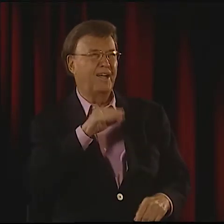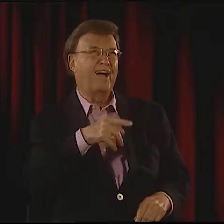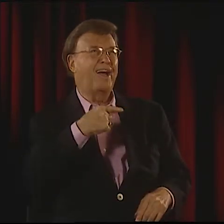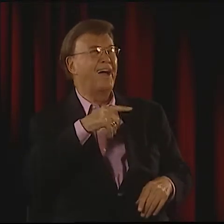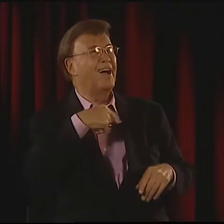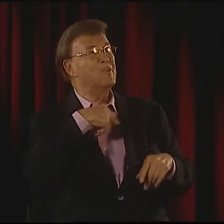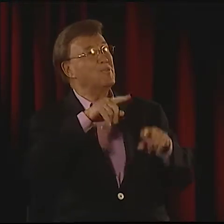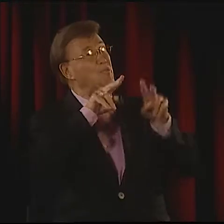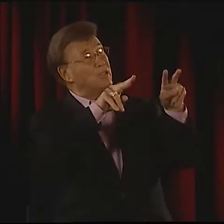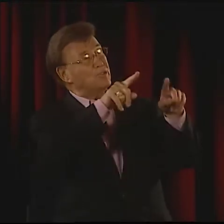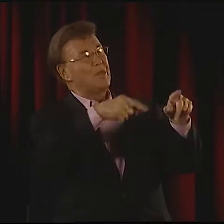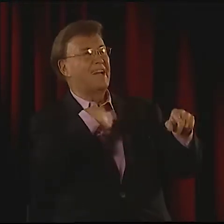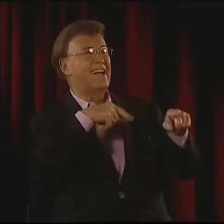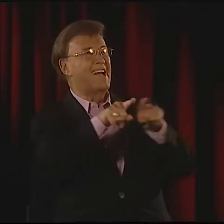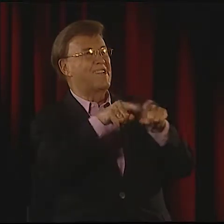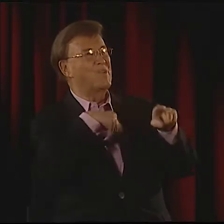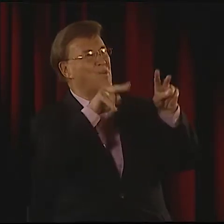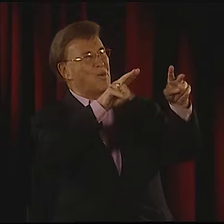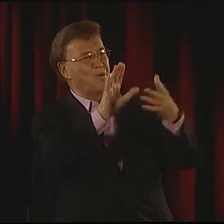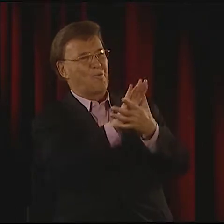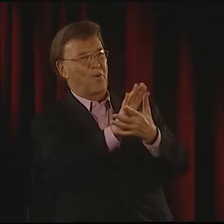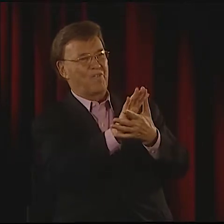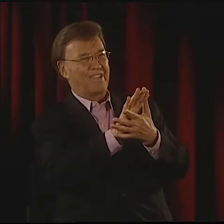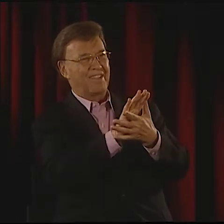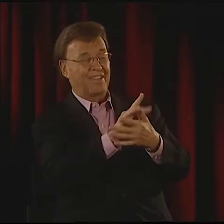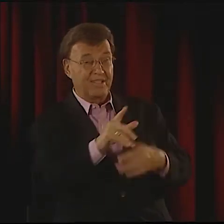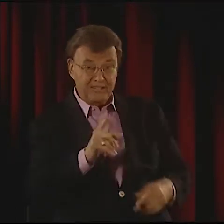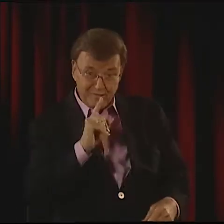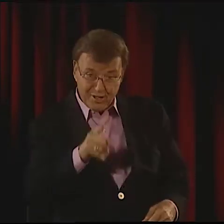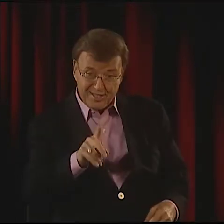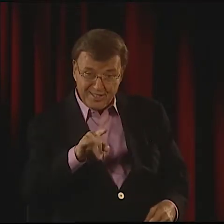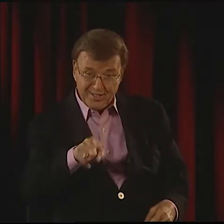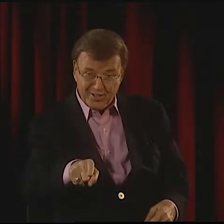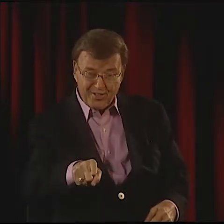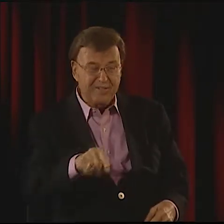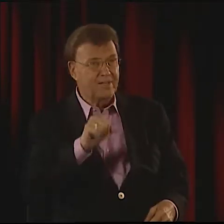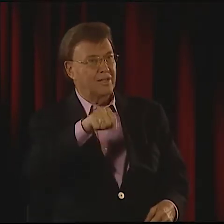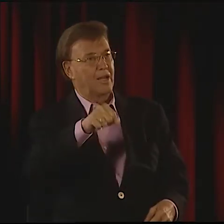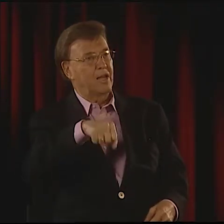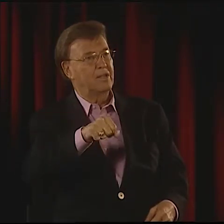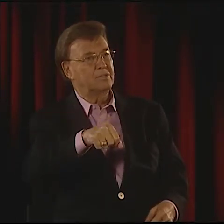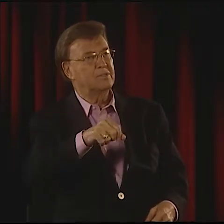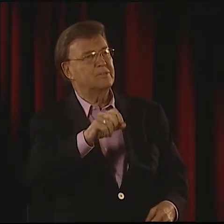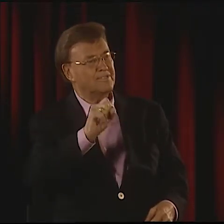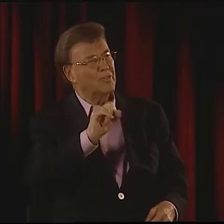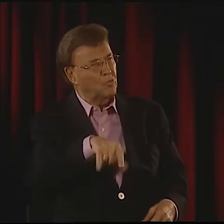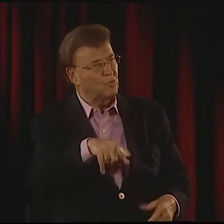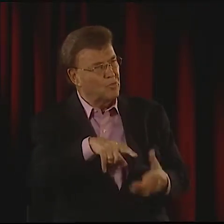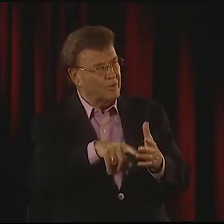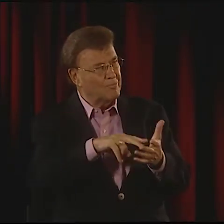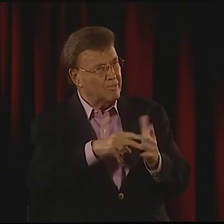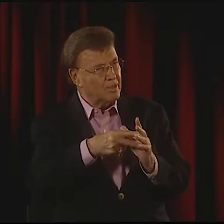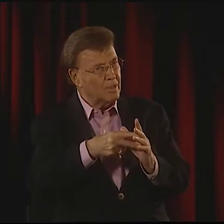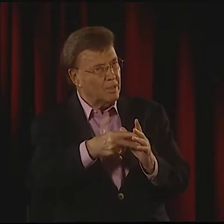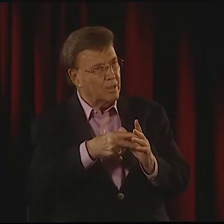YES. A LITTLE GIRL CAME UP TO ME AFTER A PERFORMANCE, AND SHE SAID, "I LOOKED AT YOU, AND YOU LOOKED LIKE A MOVIE STAR."